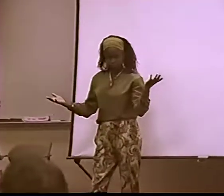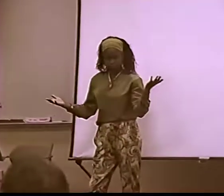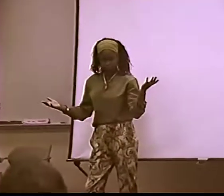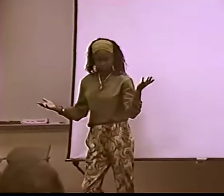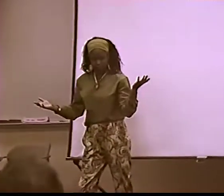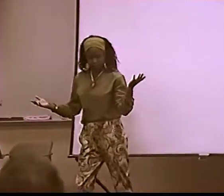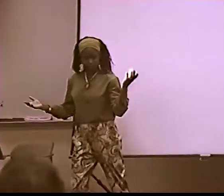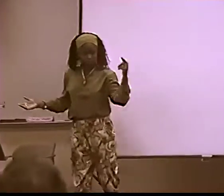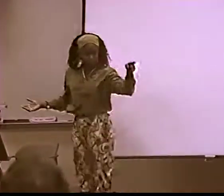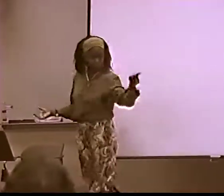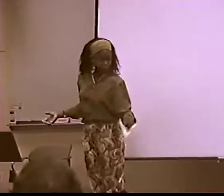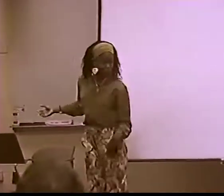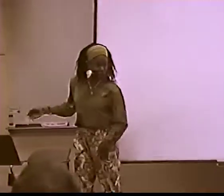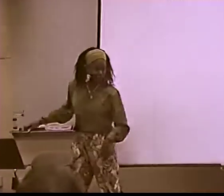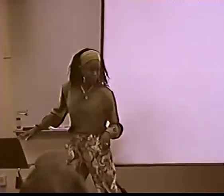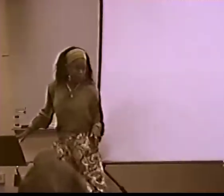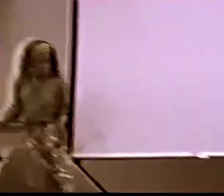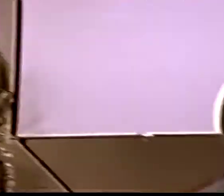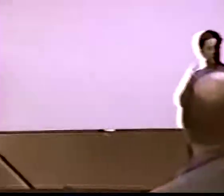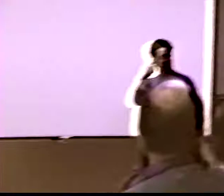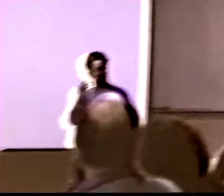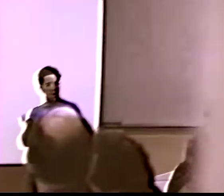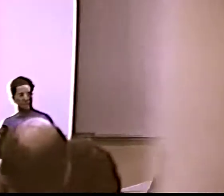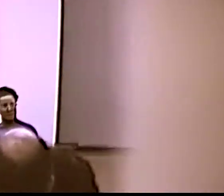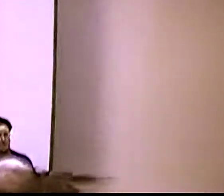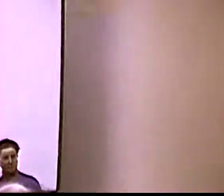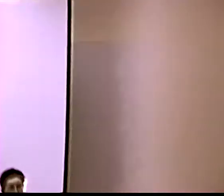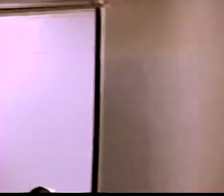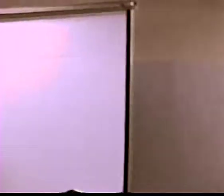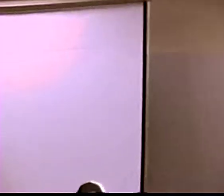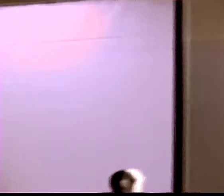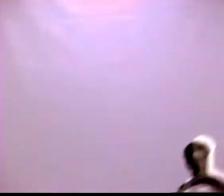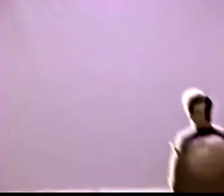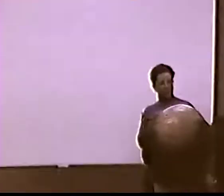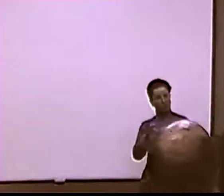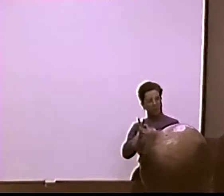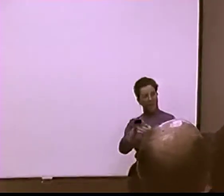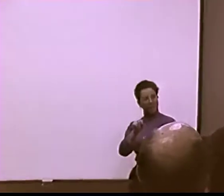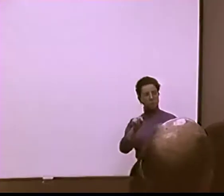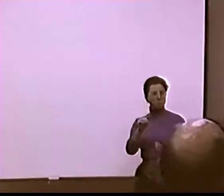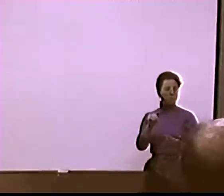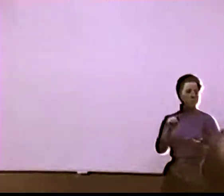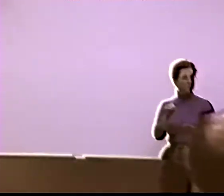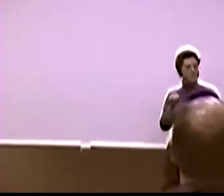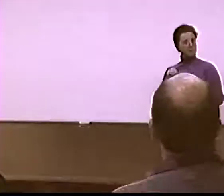A LOT OF LANGUAGE THAT WE WANT TO PRESERVE. WE DON'T WANT TO LOSE IT.